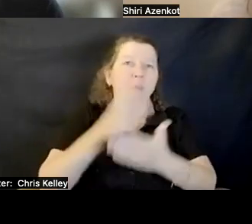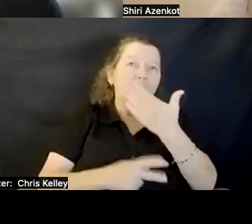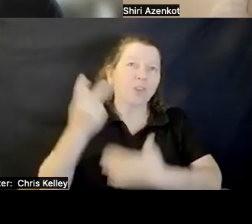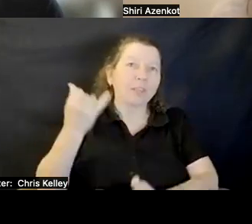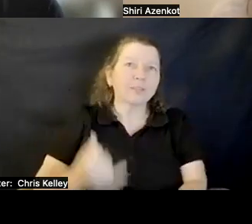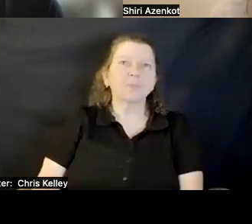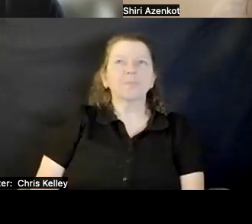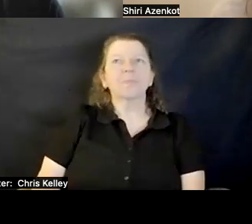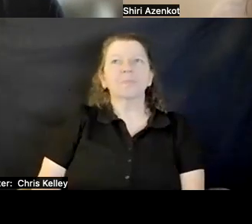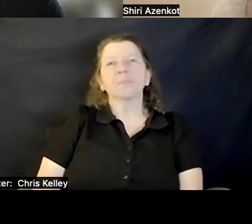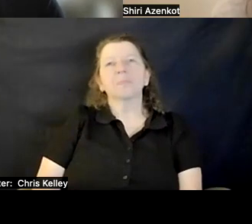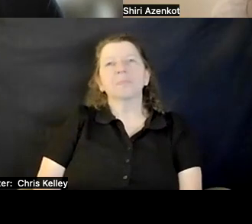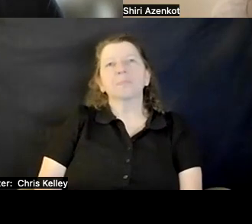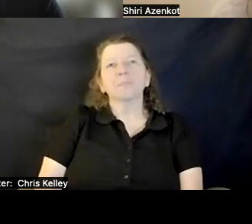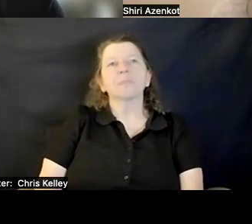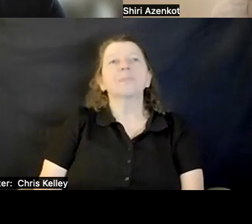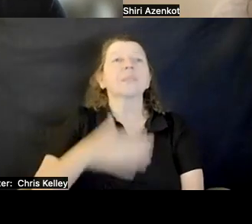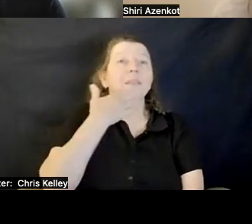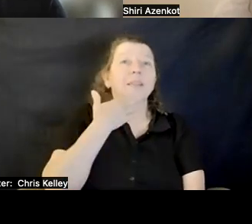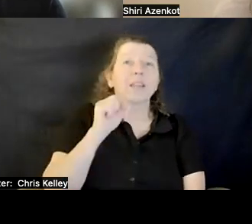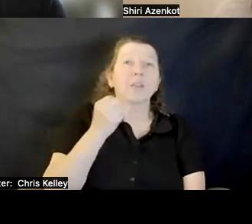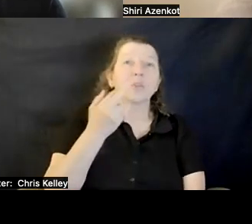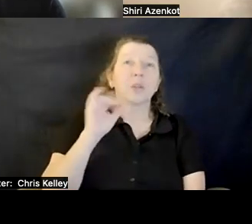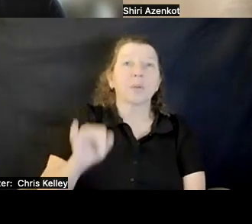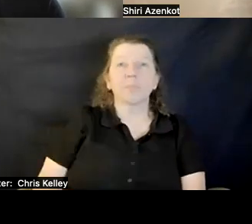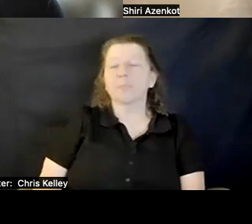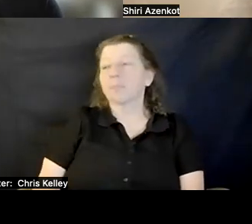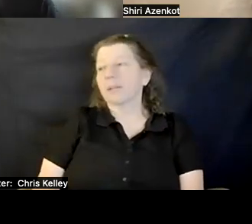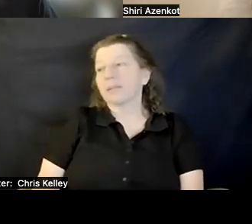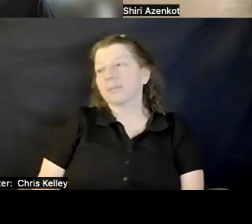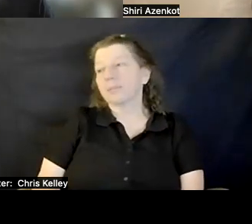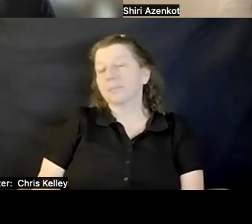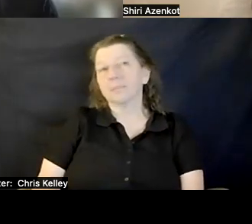Ricardo: Thank you. You can go ahead Deogratias.